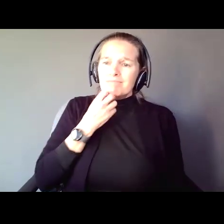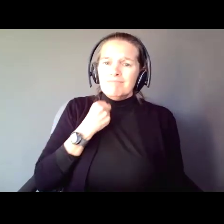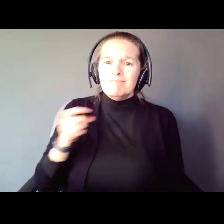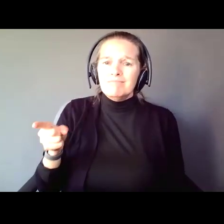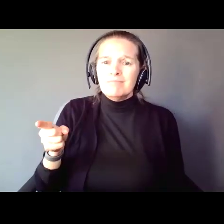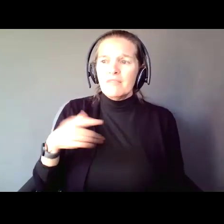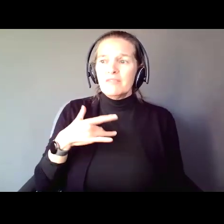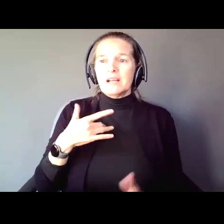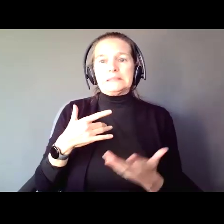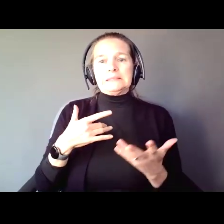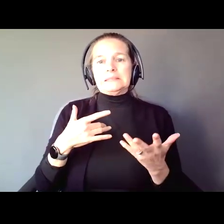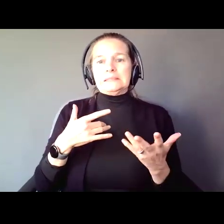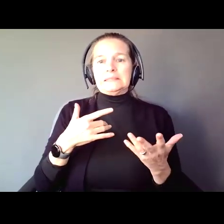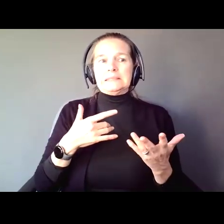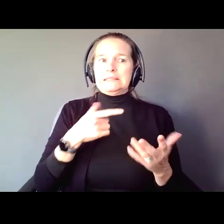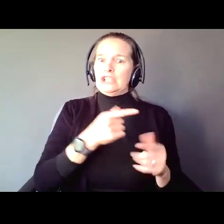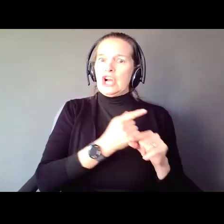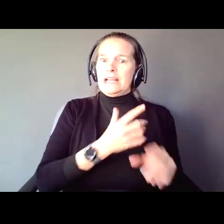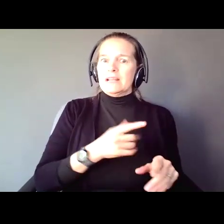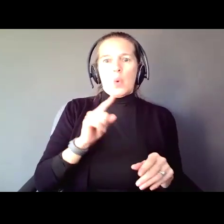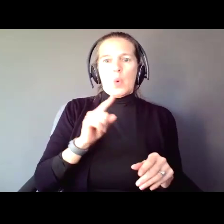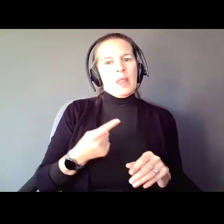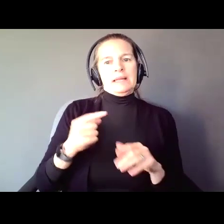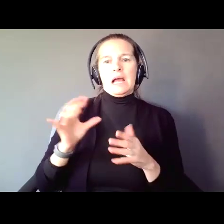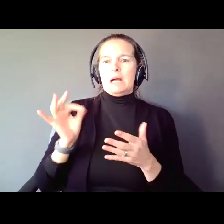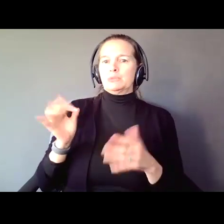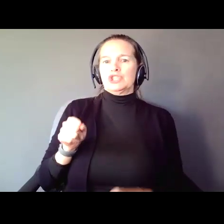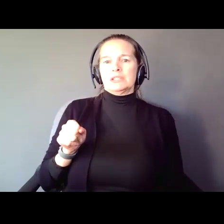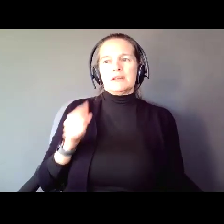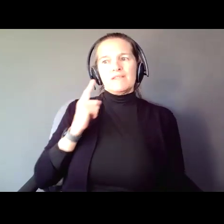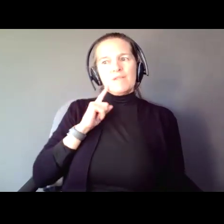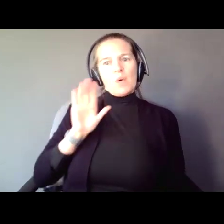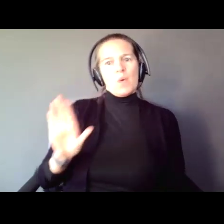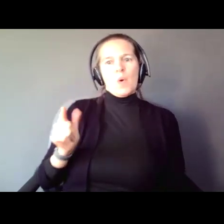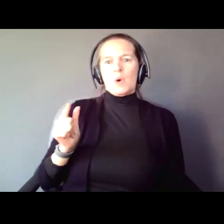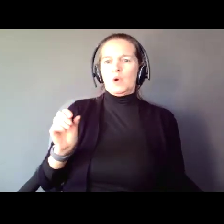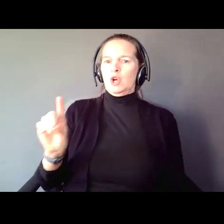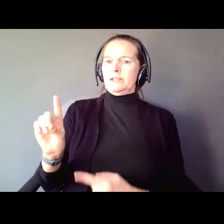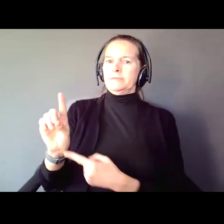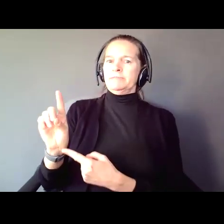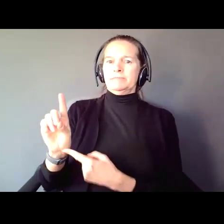So, that is why I hear, it is for your own good. And people mean well. But I have learned this.